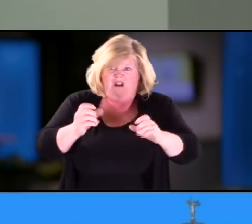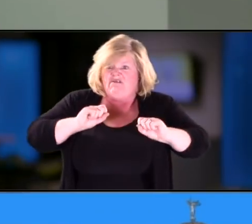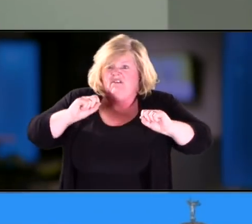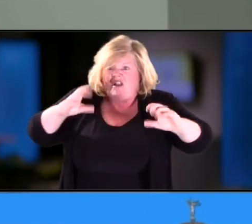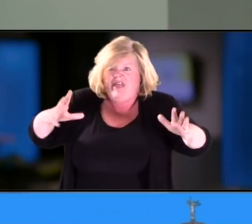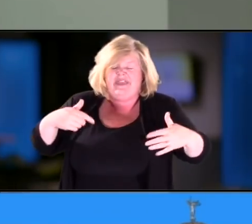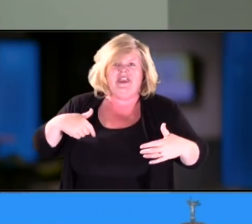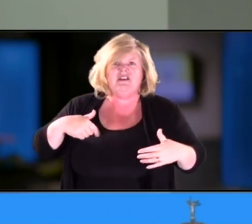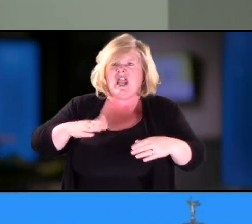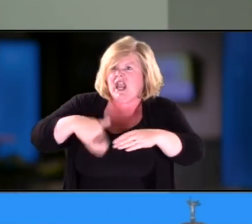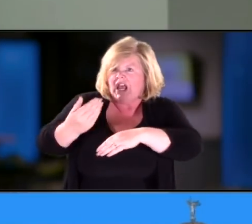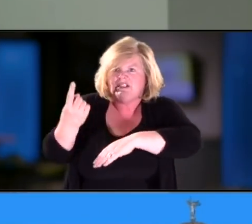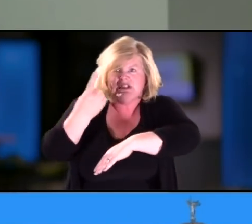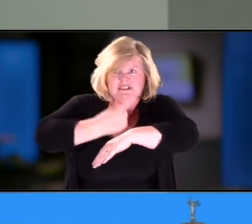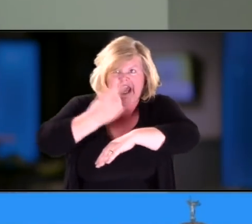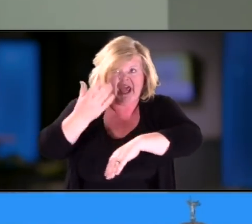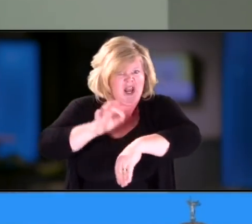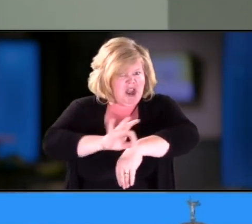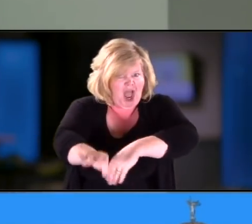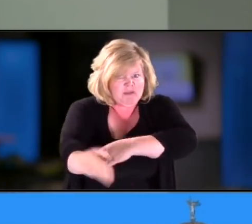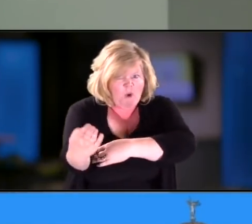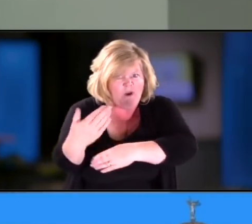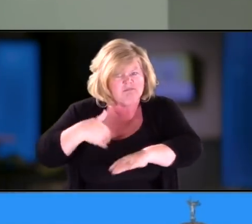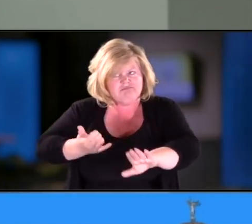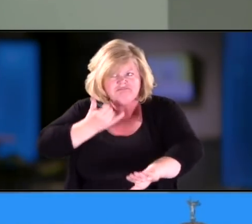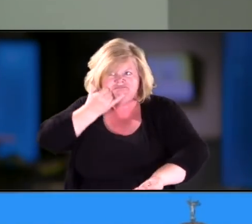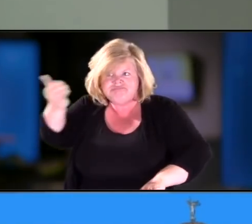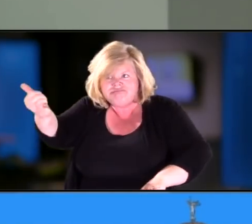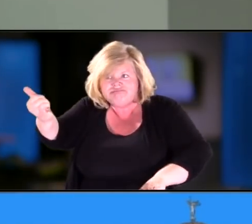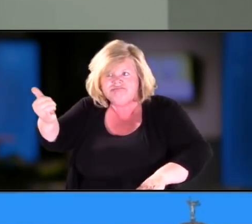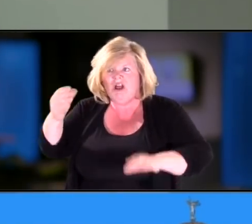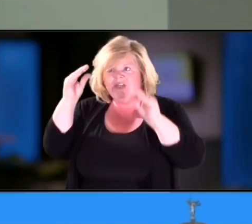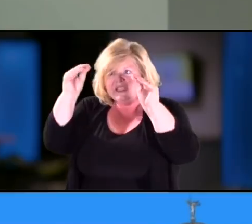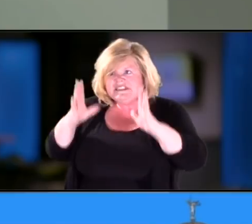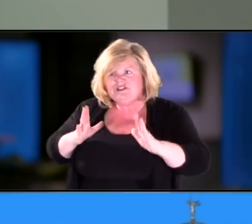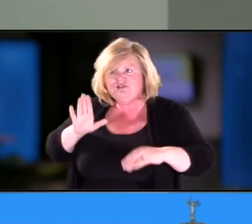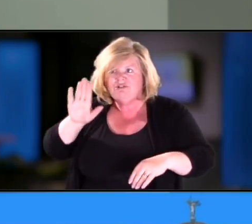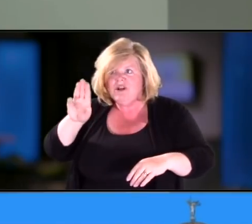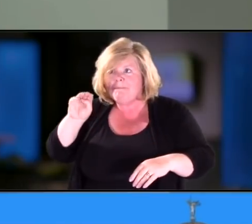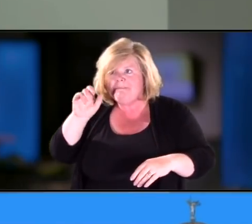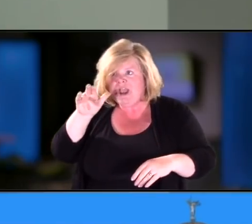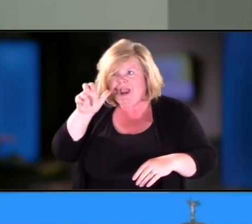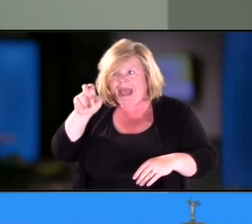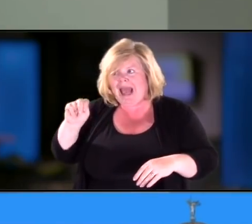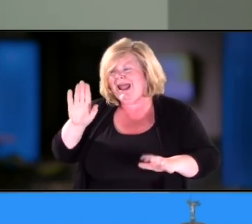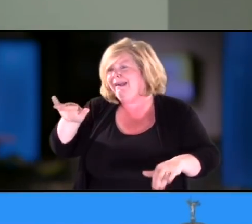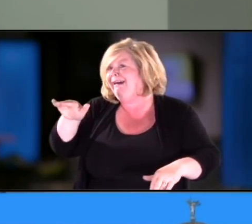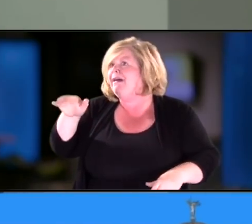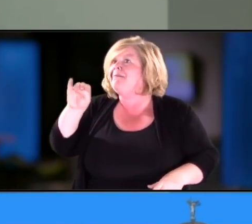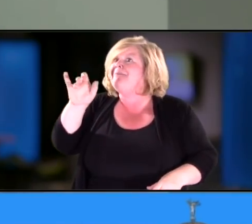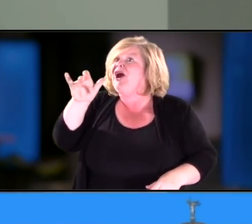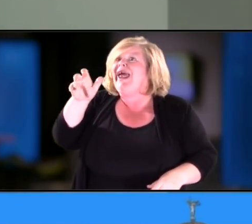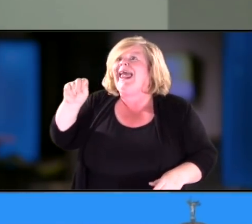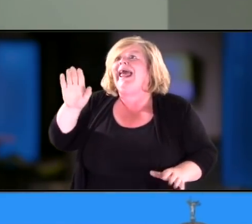and the next day when 9 o'clock rolled around I immediately picked up the phone and I called my hearing therapist, Mary Ann. I was like,